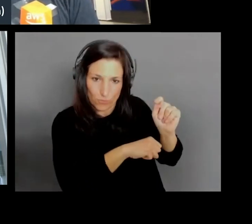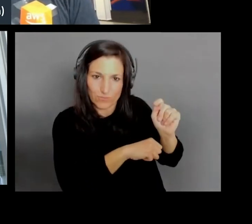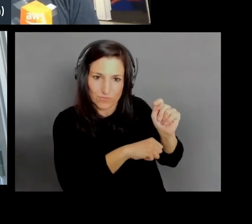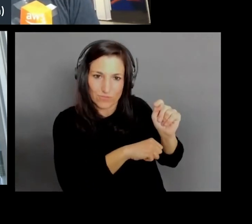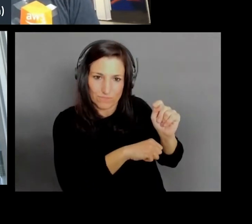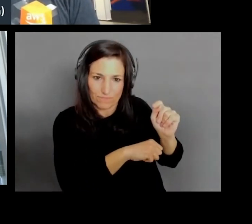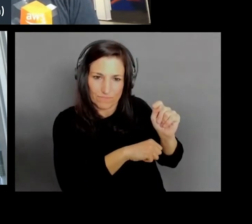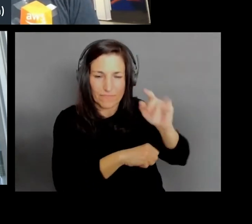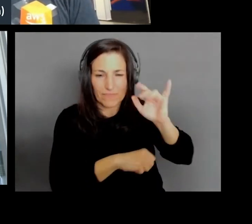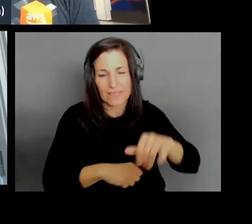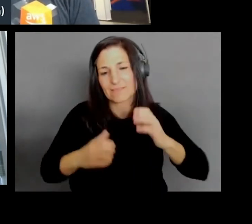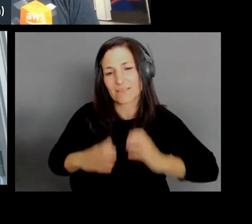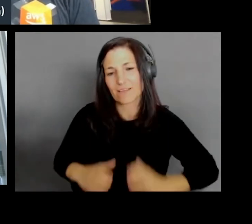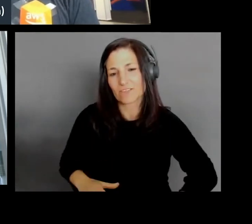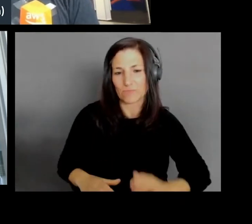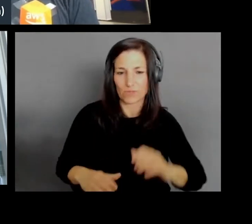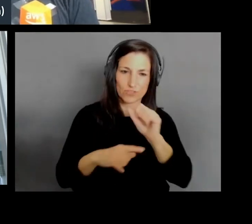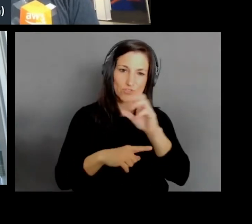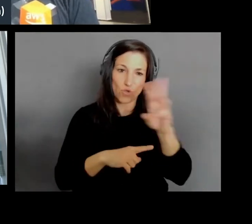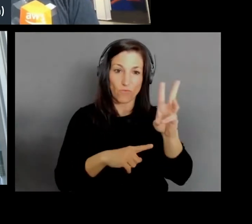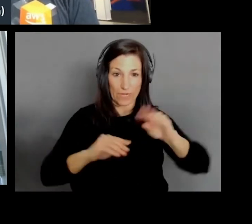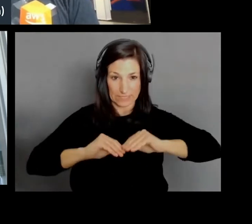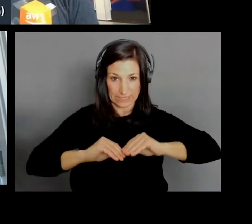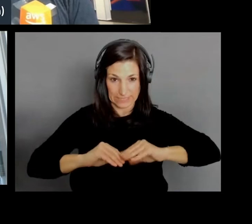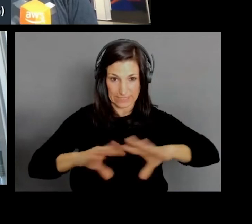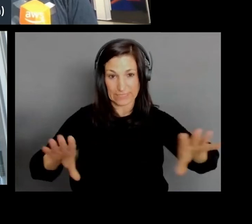We help push out those configs and manage that process for them.